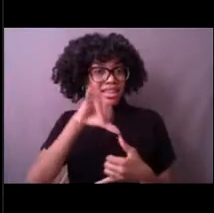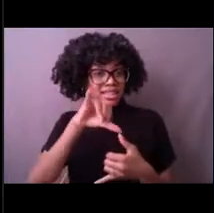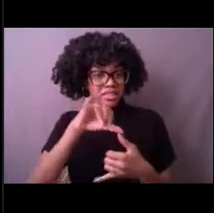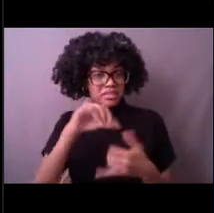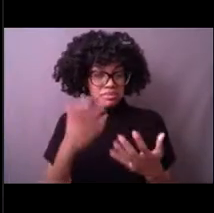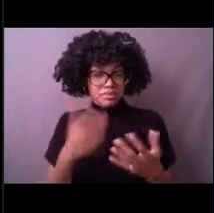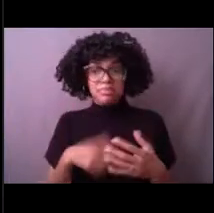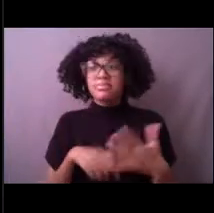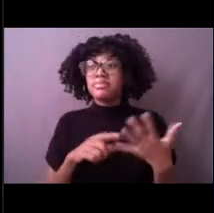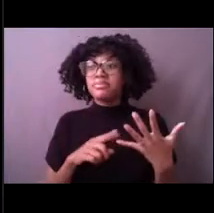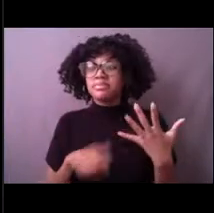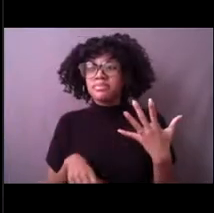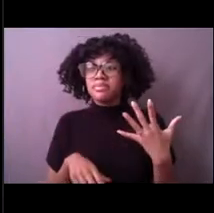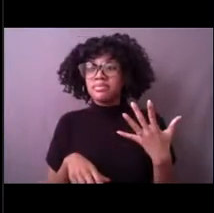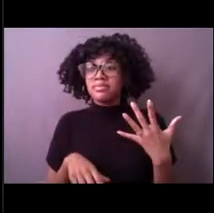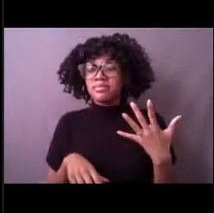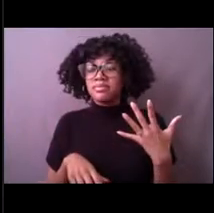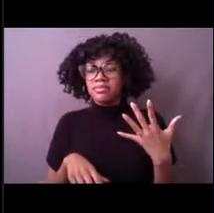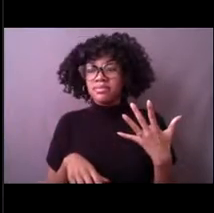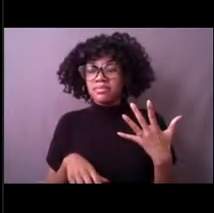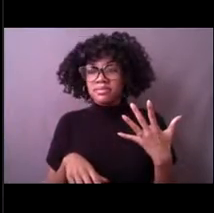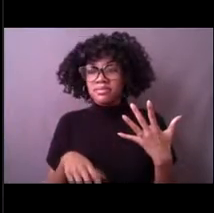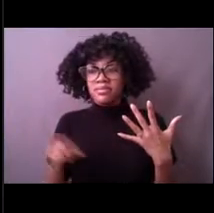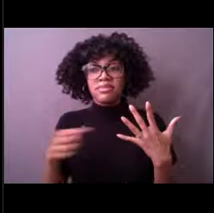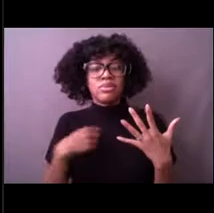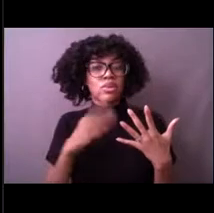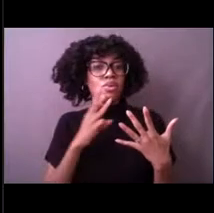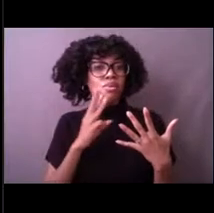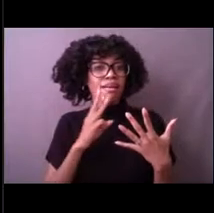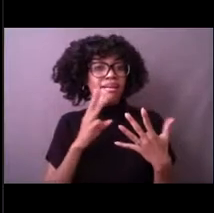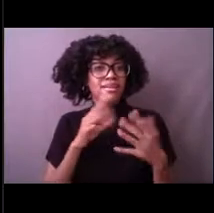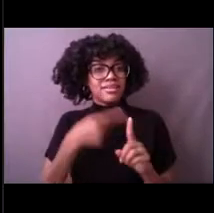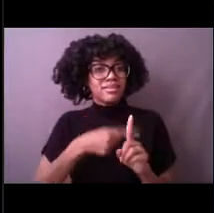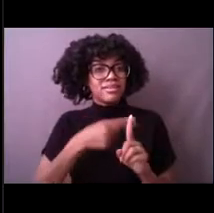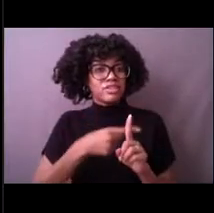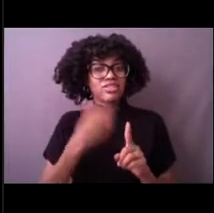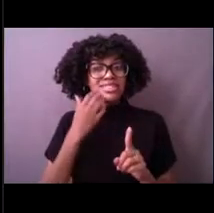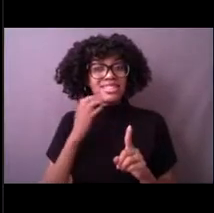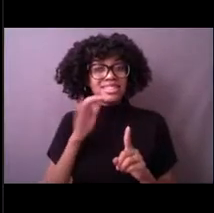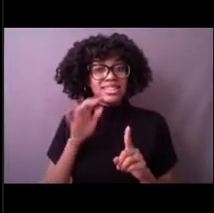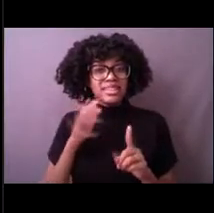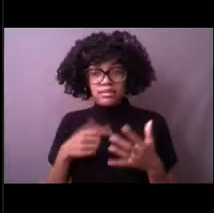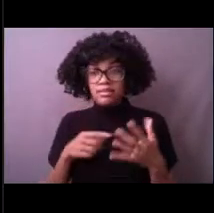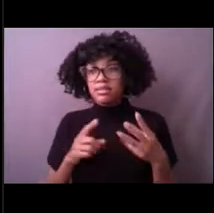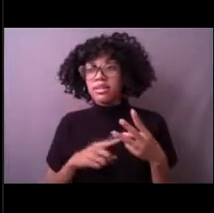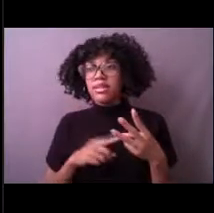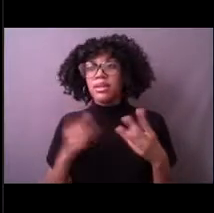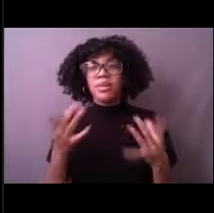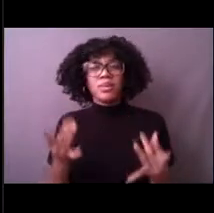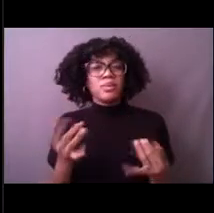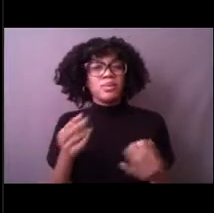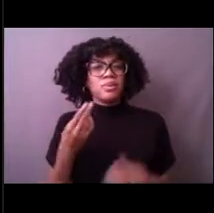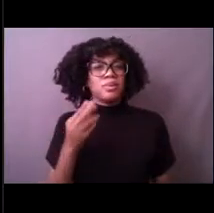Garrett thinks maybe water temperature and heat. Oh, and Jasper came up with humidity. I know that's going to be on the list.